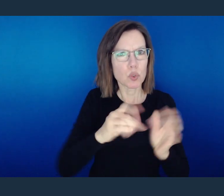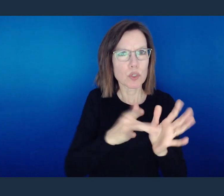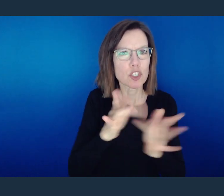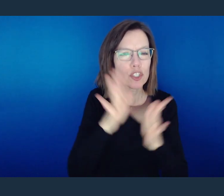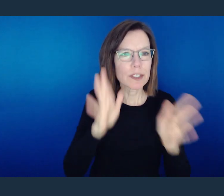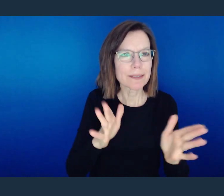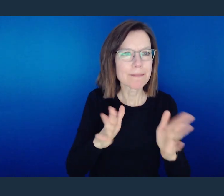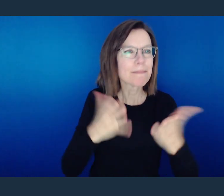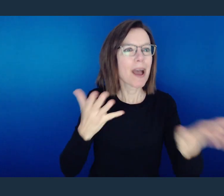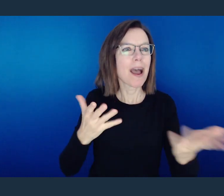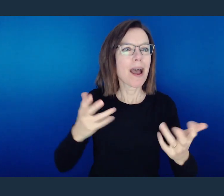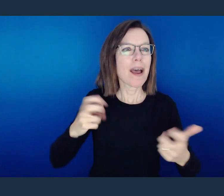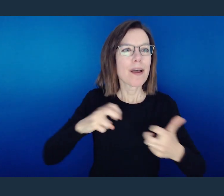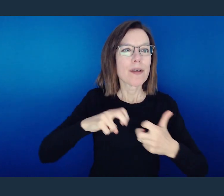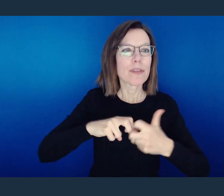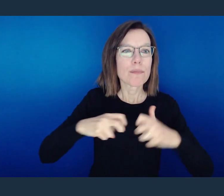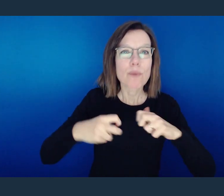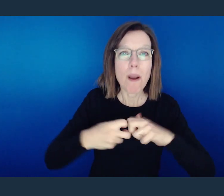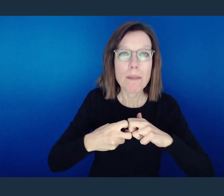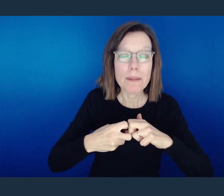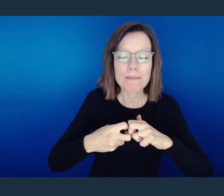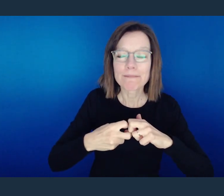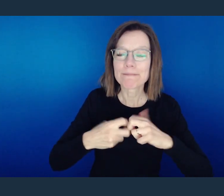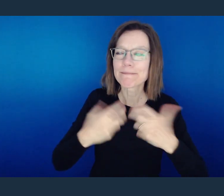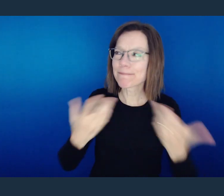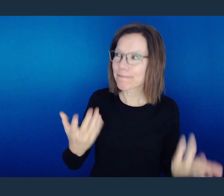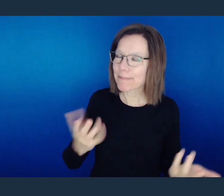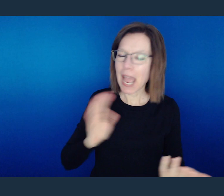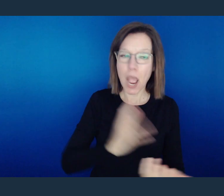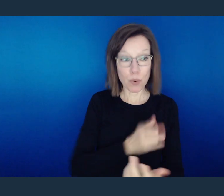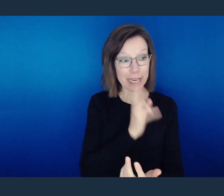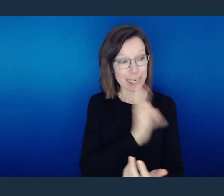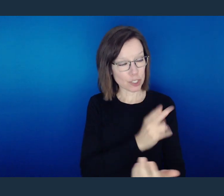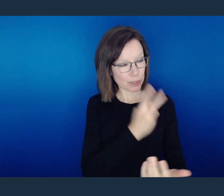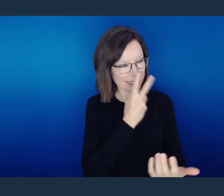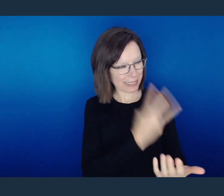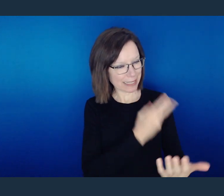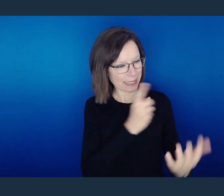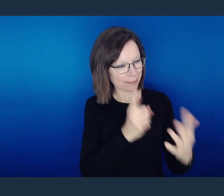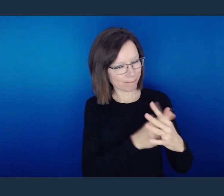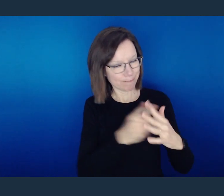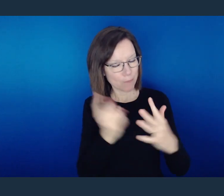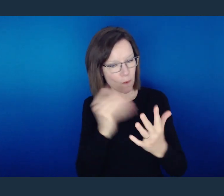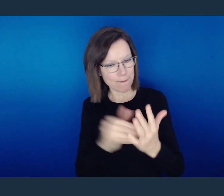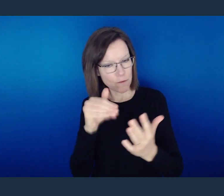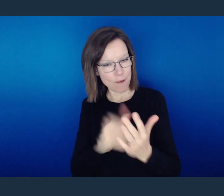But the problem we have is that as history is showing us, is that even in the church,